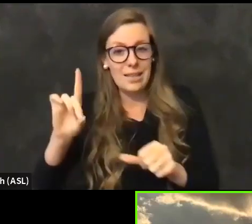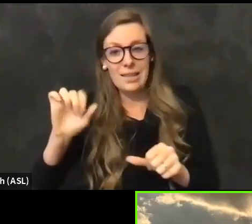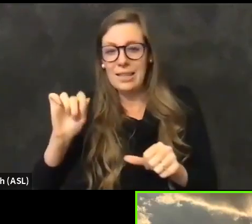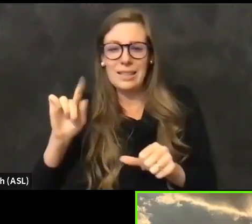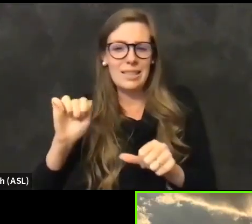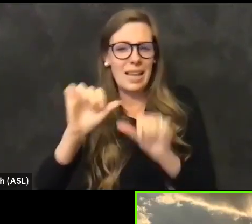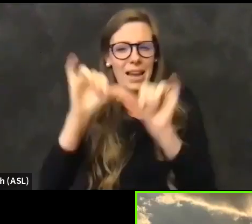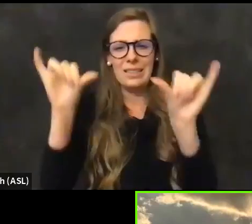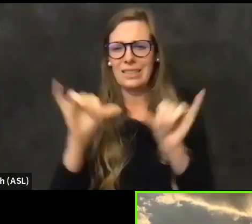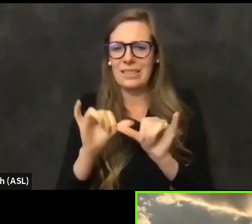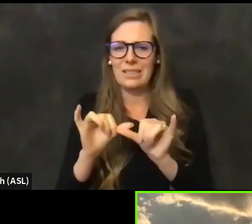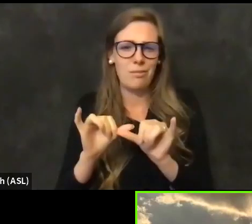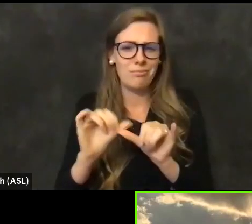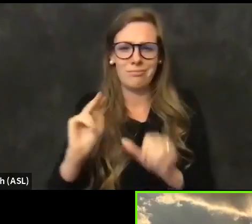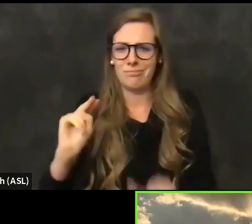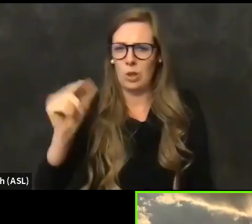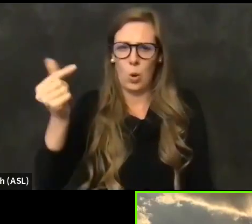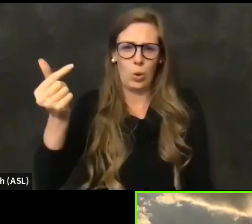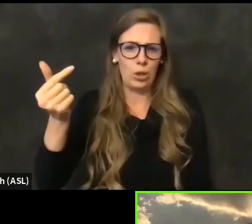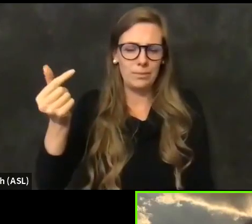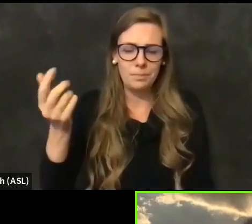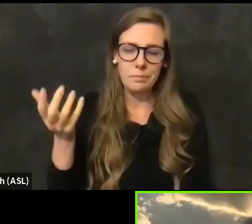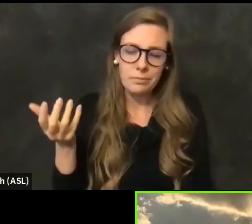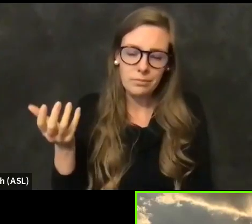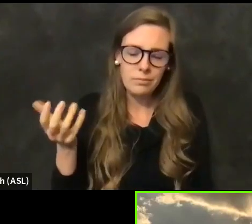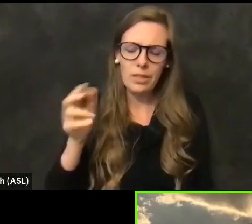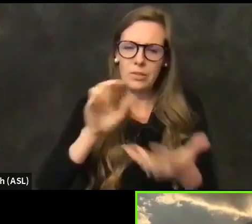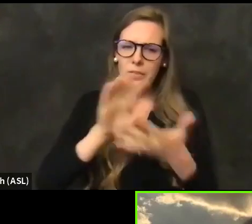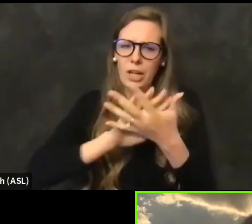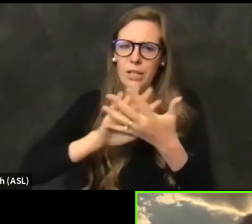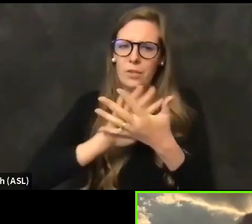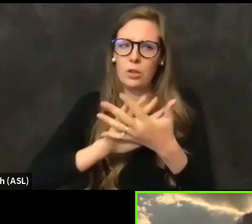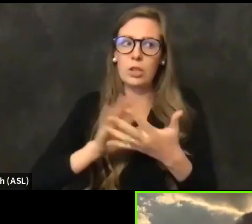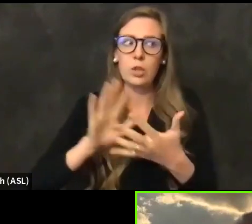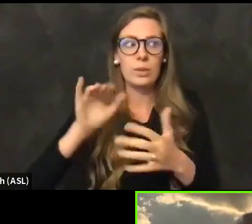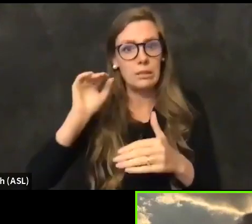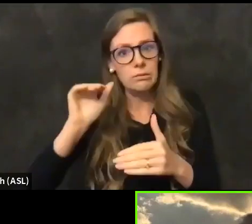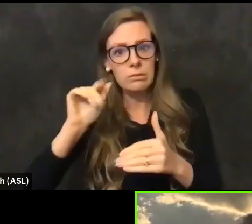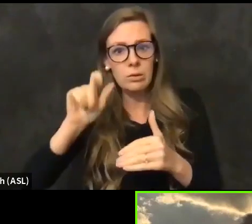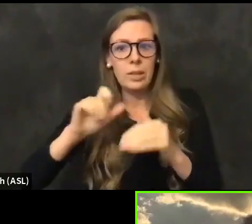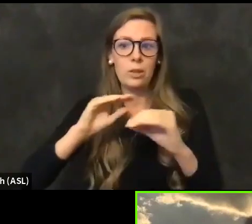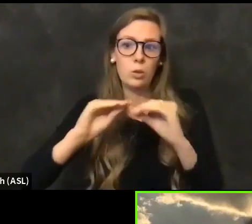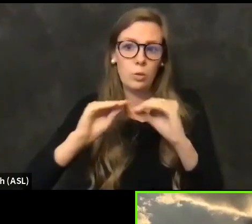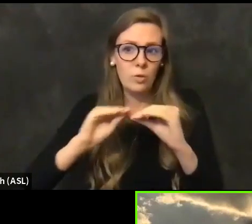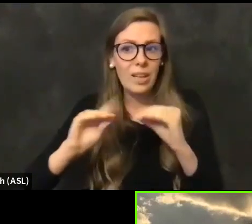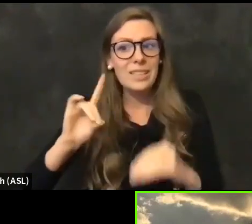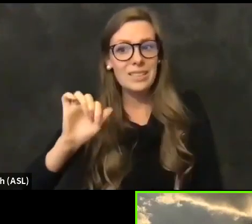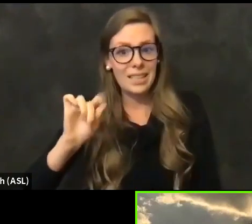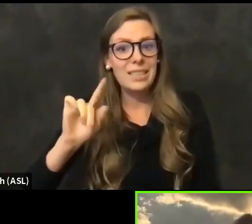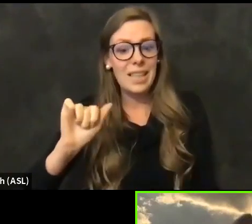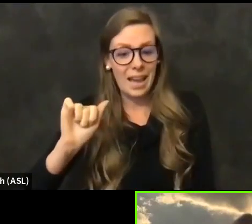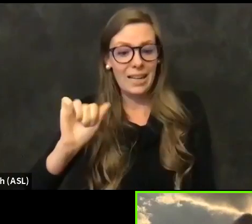So we were very strong in our advocacy to say, hey, fix the data system. And our goal has always been, if you're going to bring in a third party